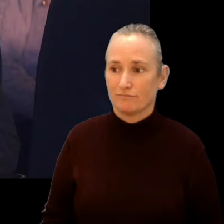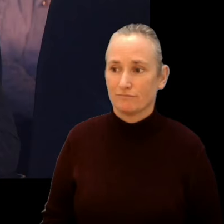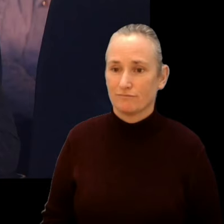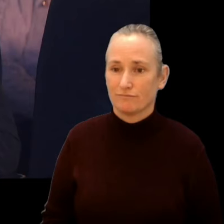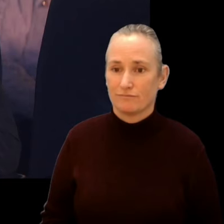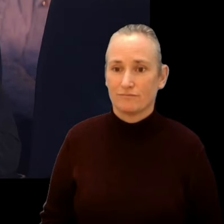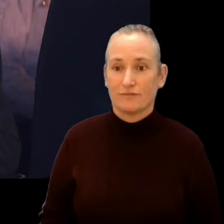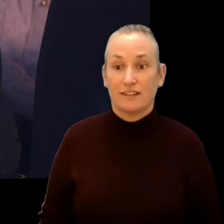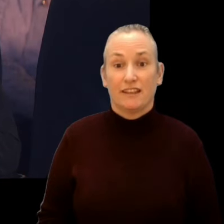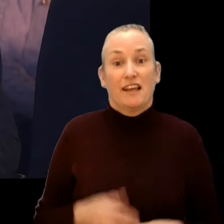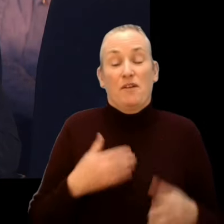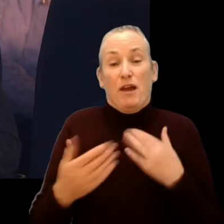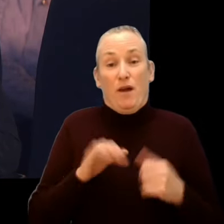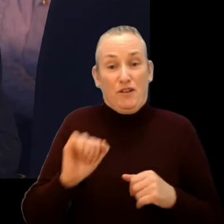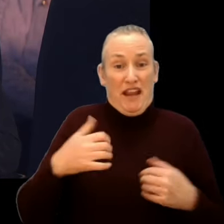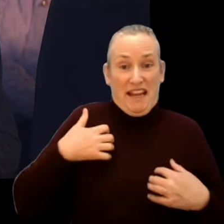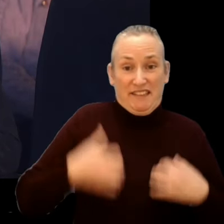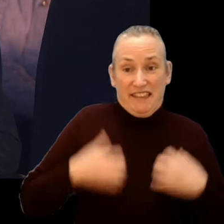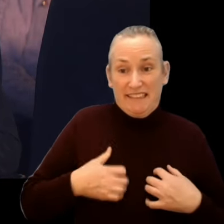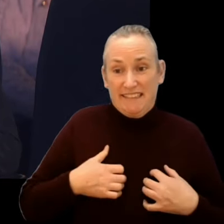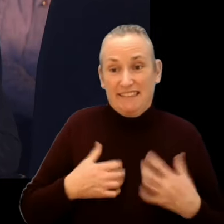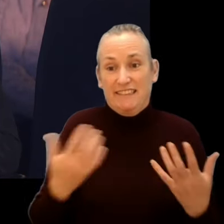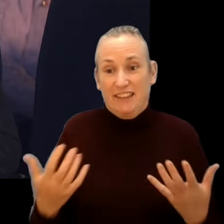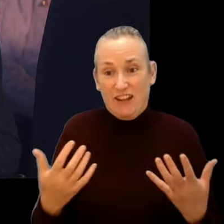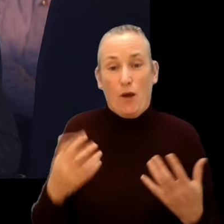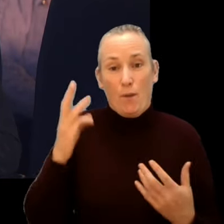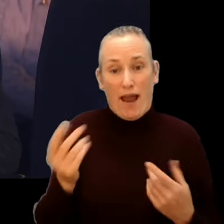No matter what your taste, or why you’re going to join us this year at the Festival